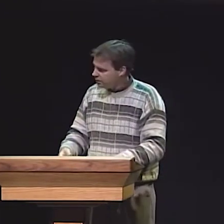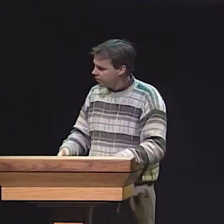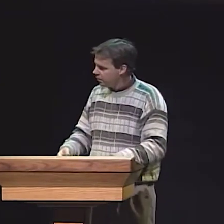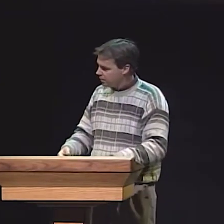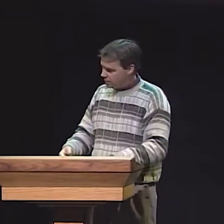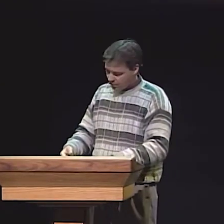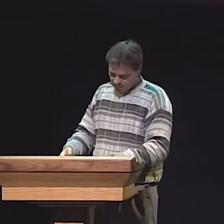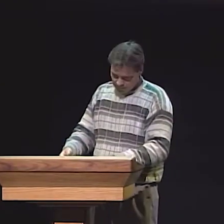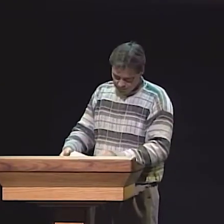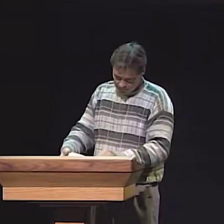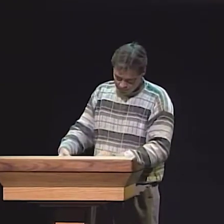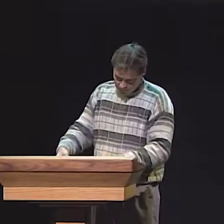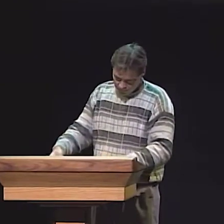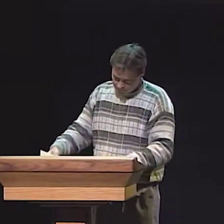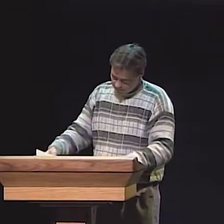NOW I THINK WE'RE READY FOR THE OVERHEAD, KATHY.